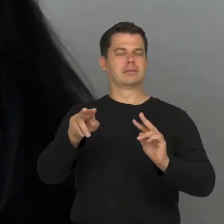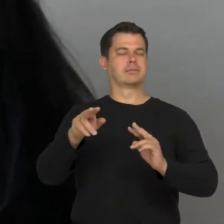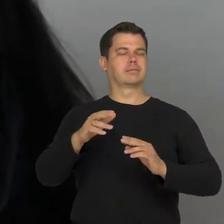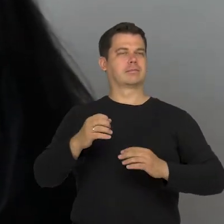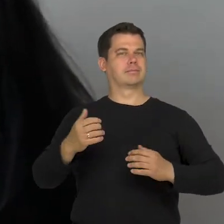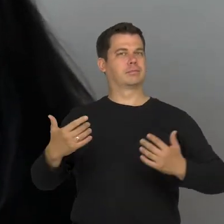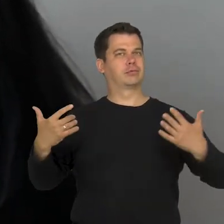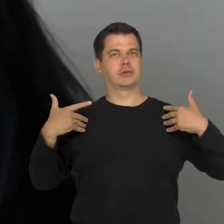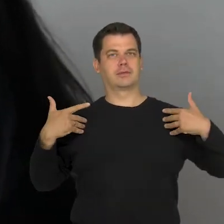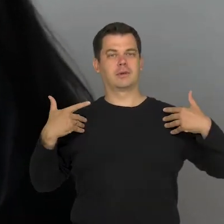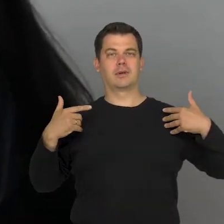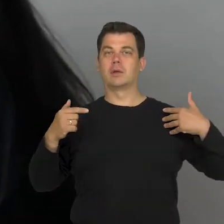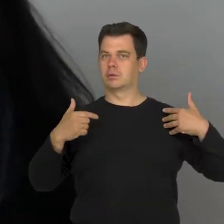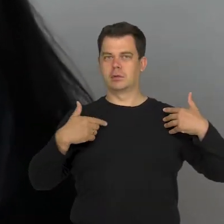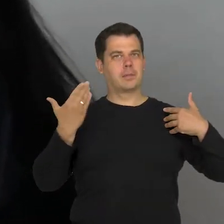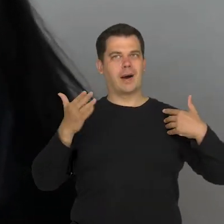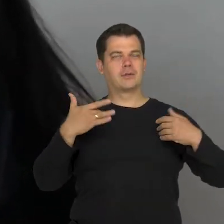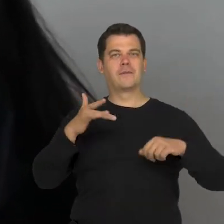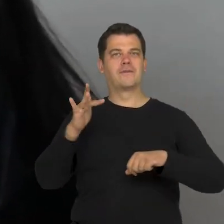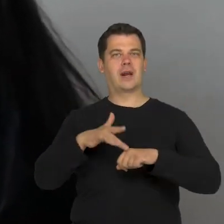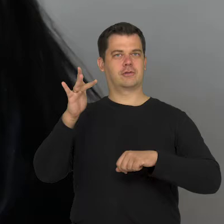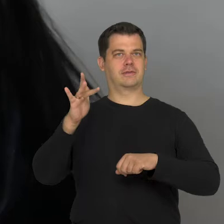It is an image to which I am sensitive.